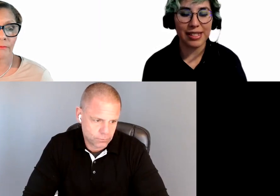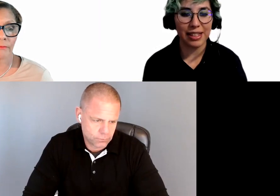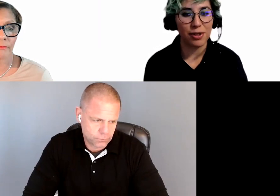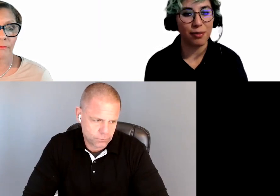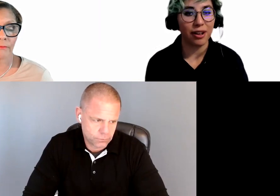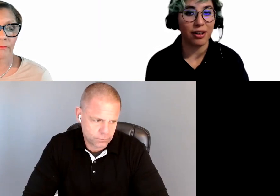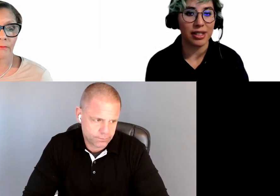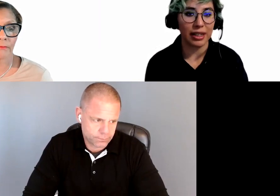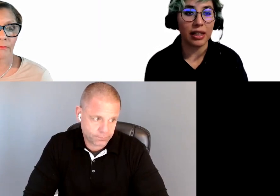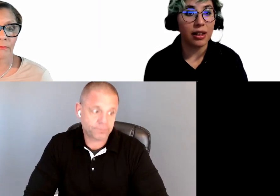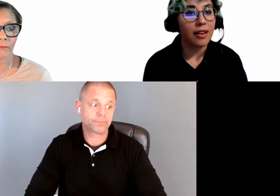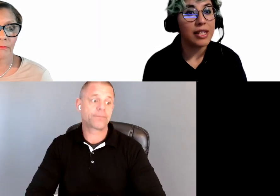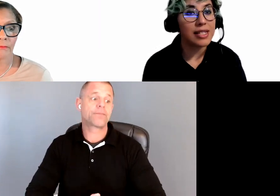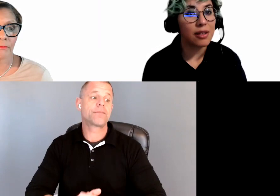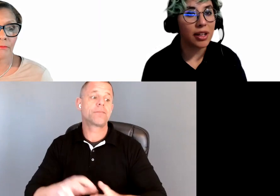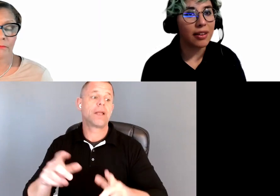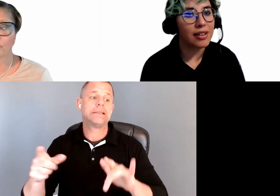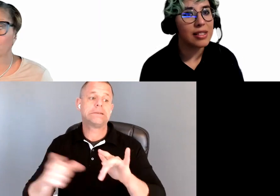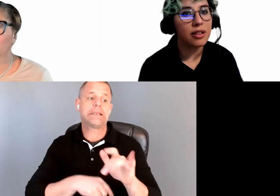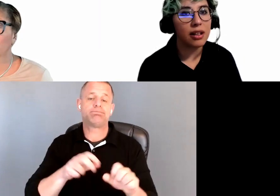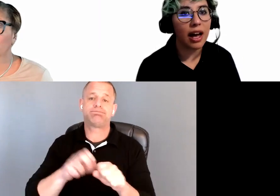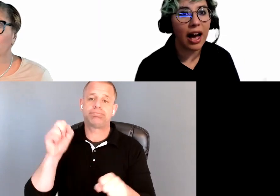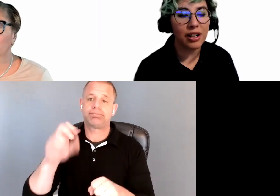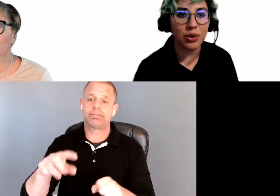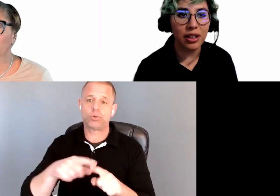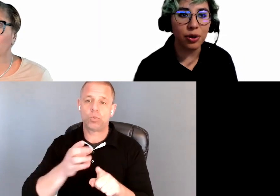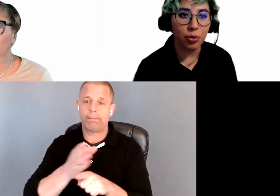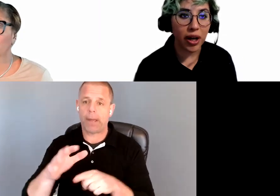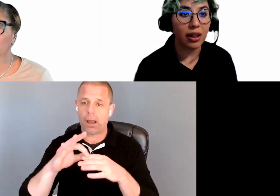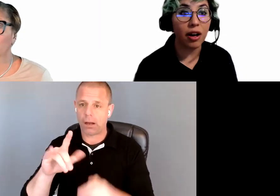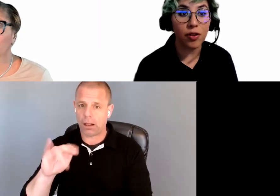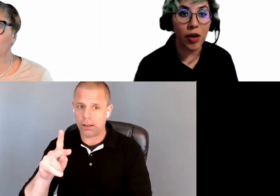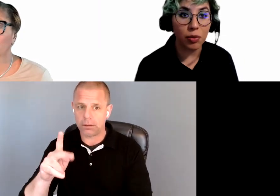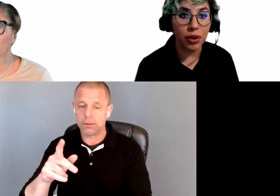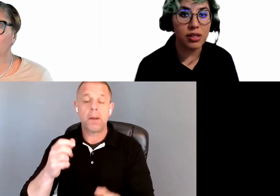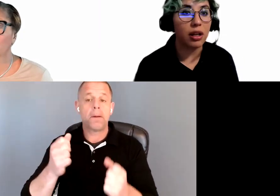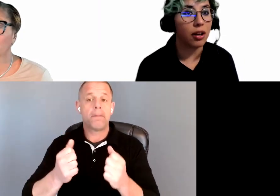Skip to main content link. This is something that isn't actually known by a lot of developers, a lot